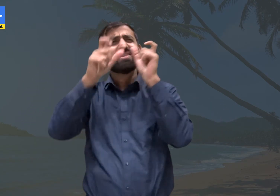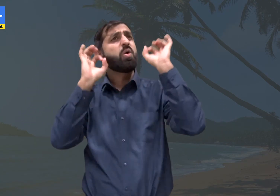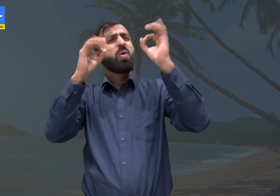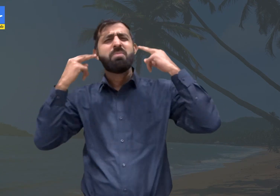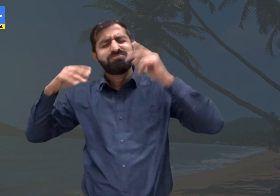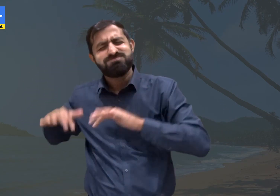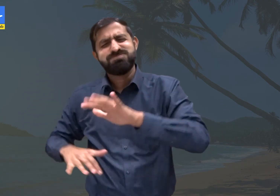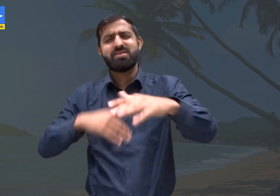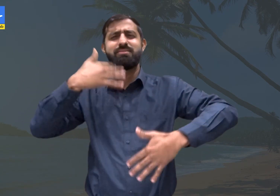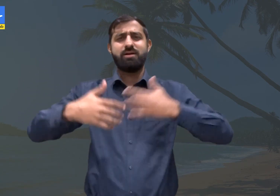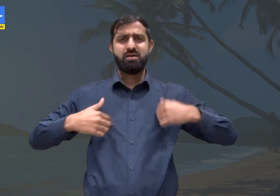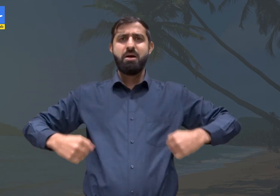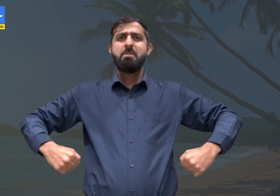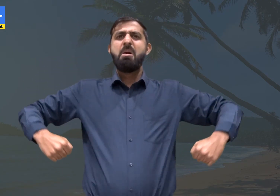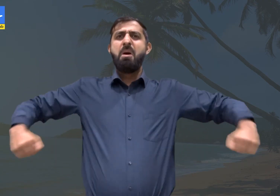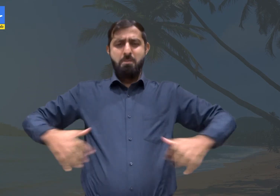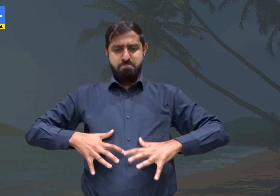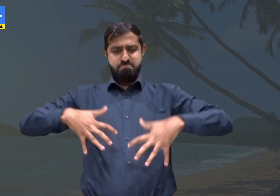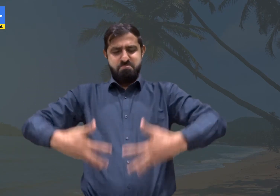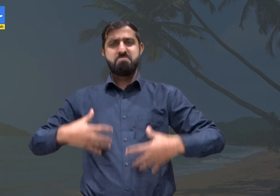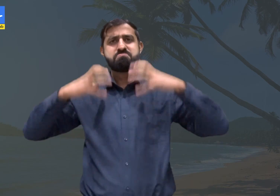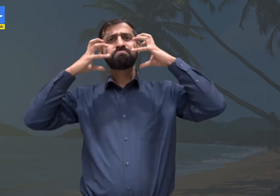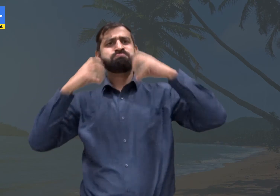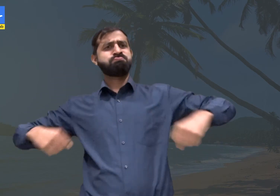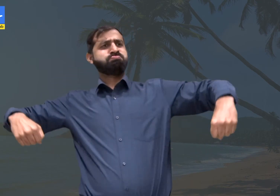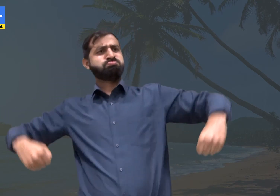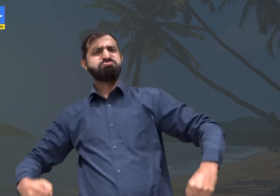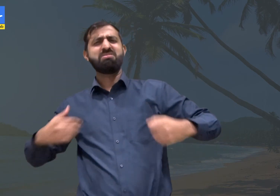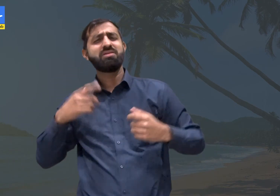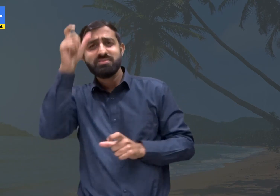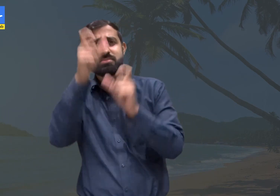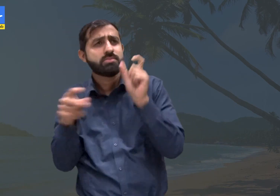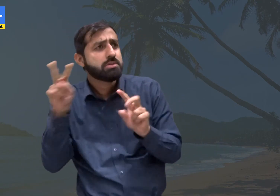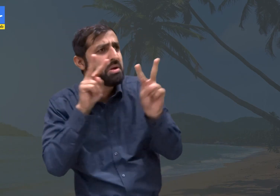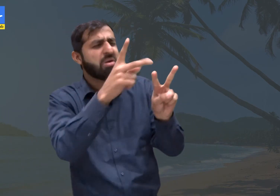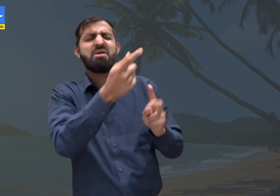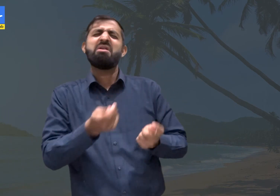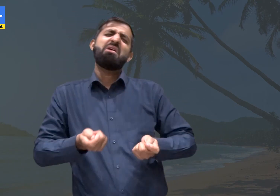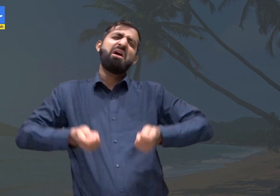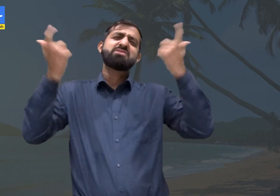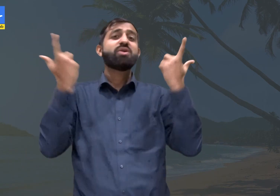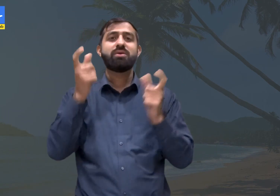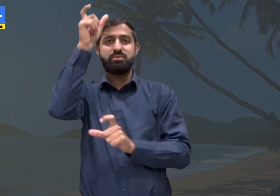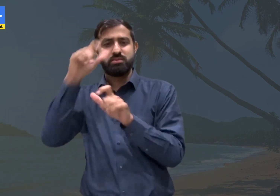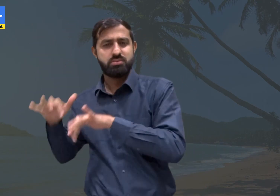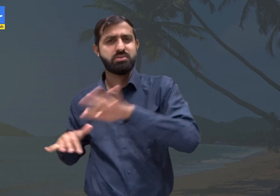The baker and his family never starved. Their plump physique was an open testimony to this.